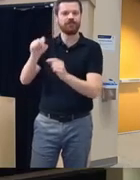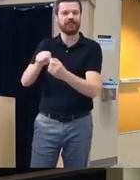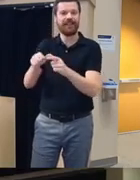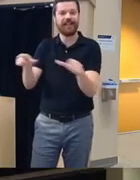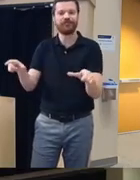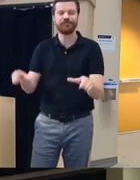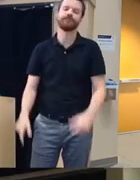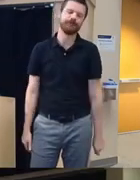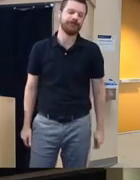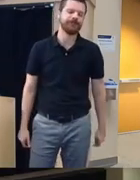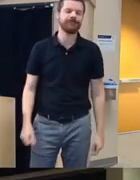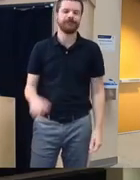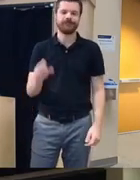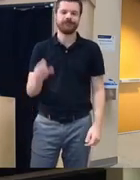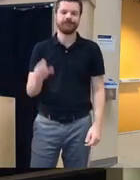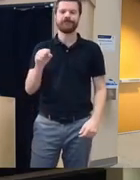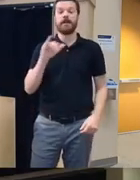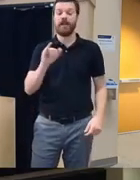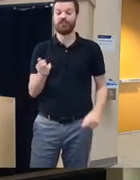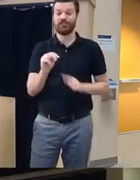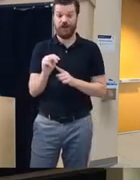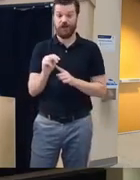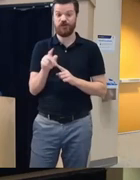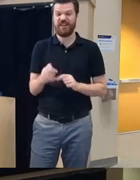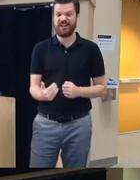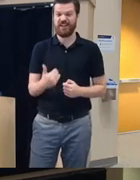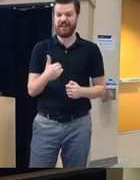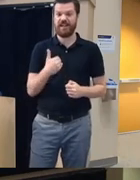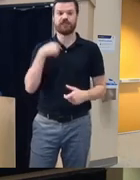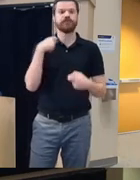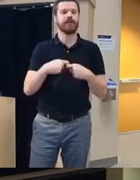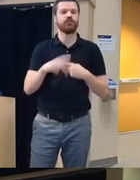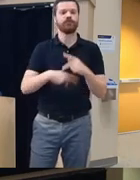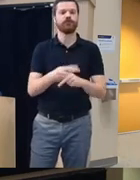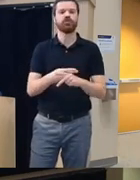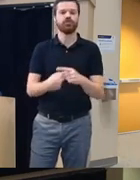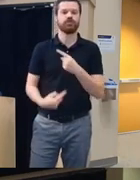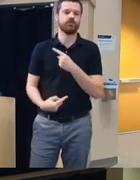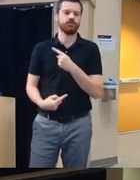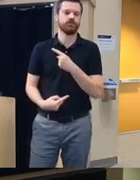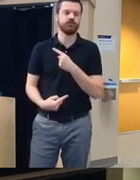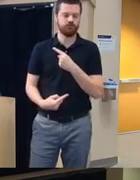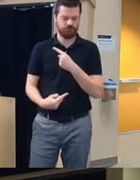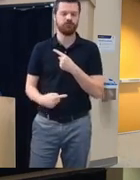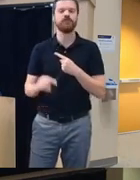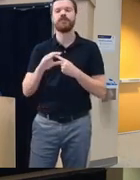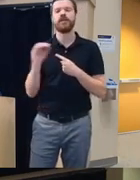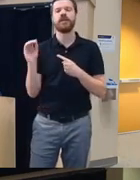well we so we have by January we should have this Spanish version of this and we do have um someone